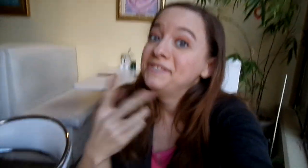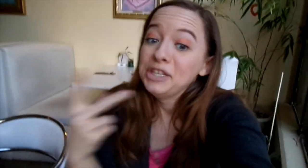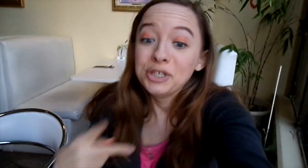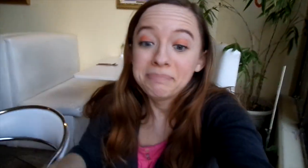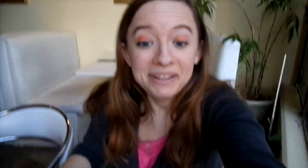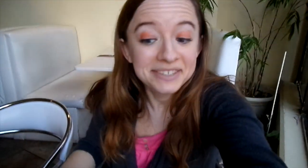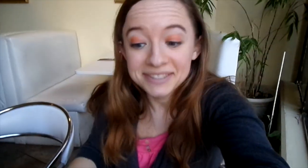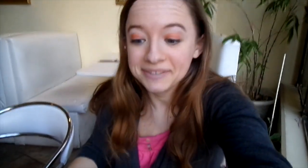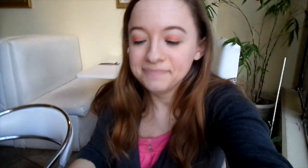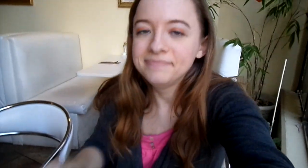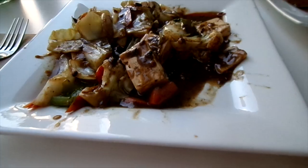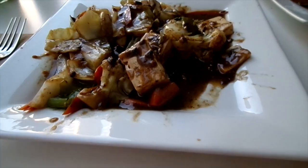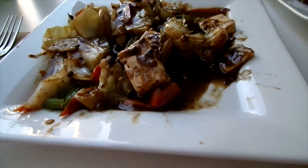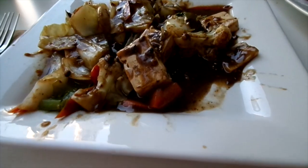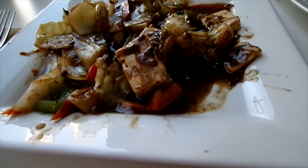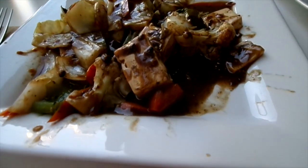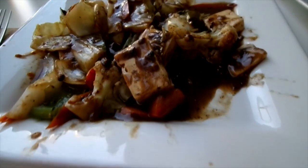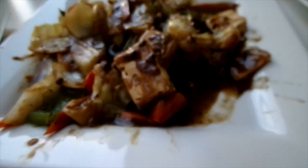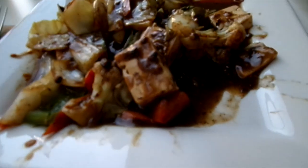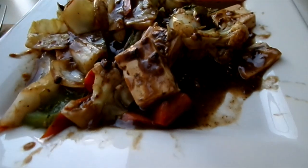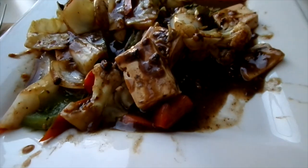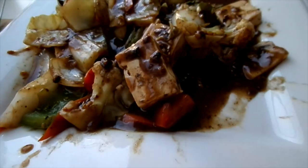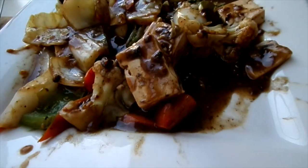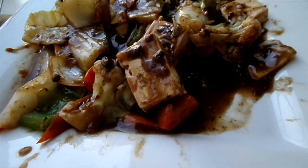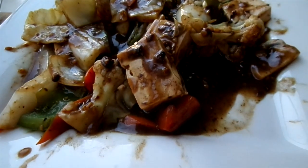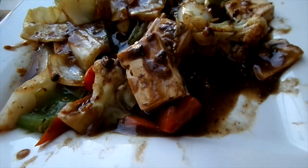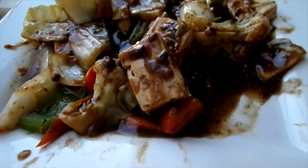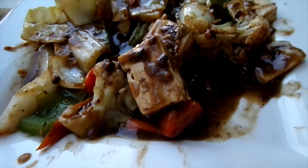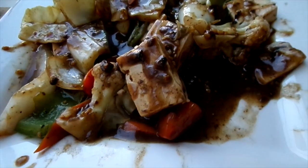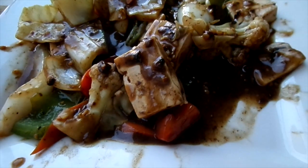Verry good place.